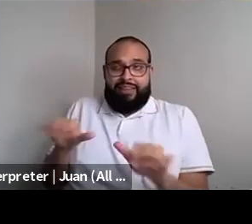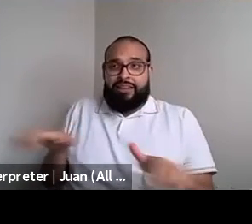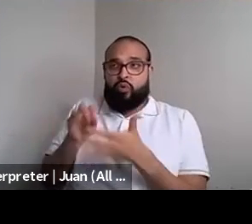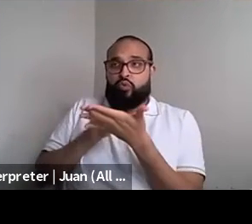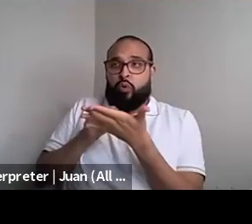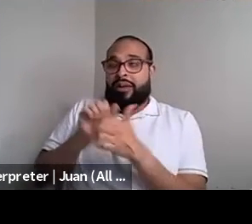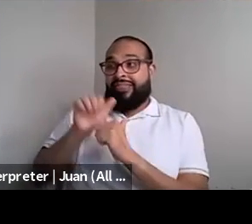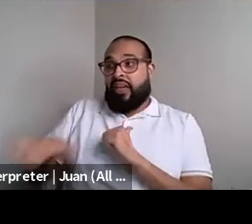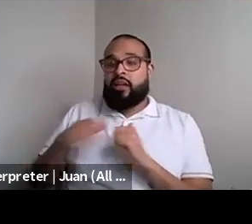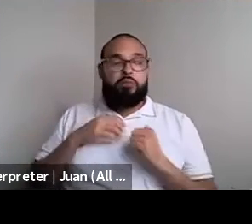Nahshon Anderson: Thank you. I mean it.